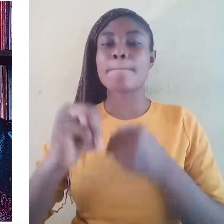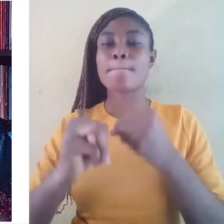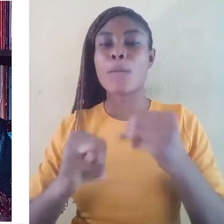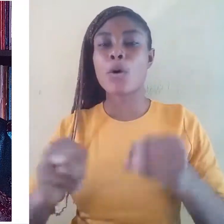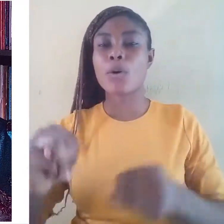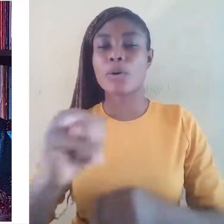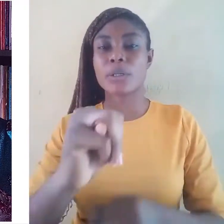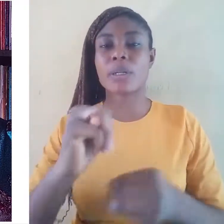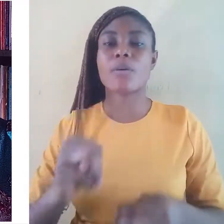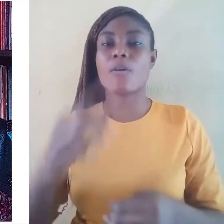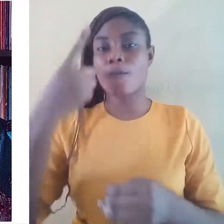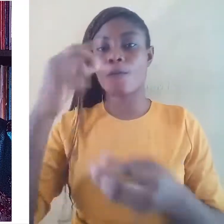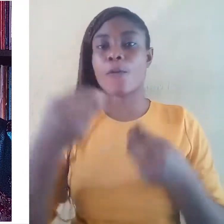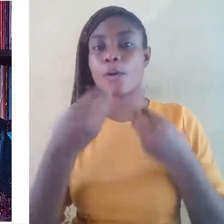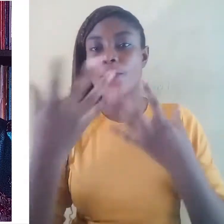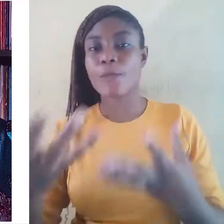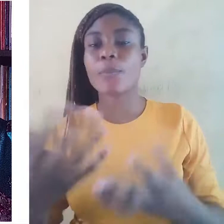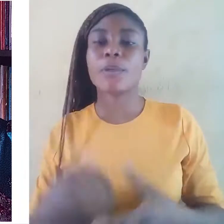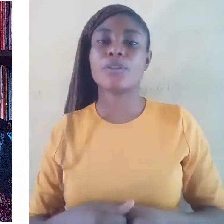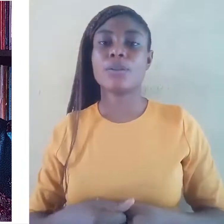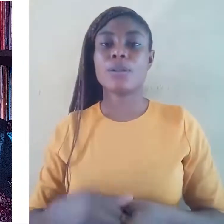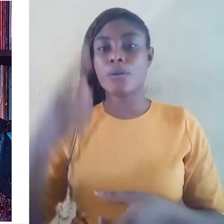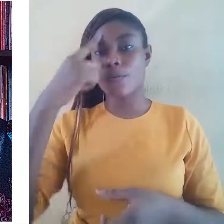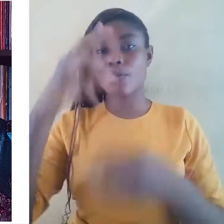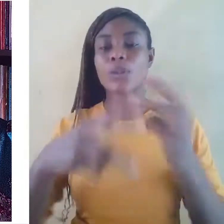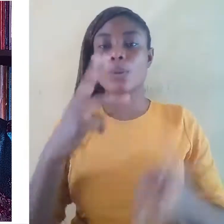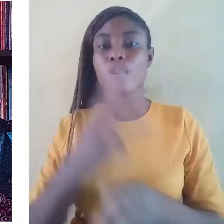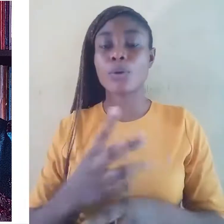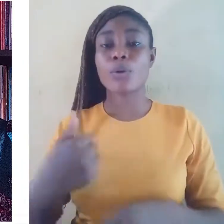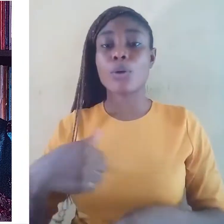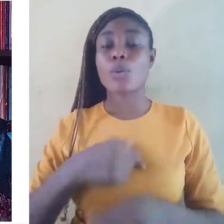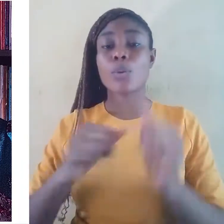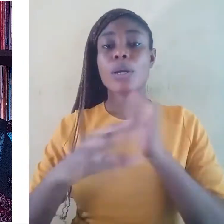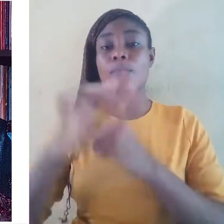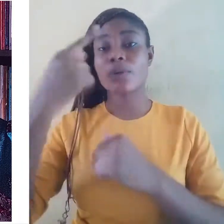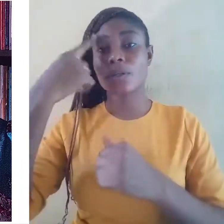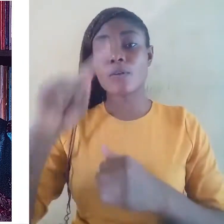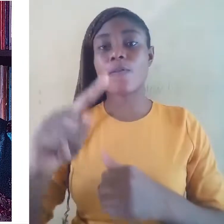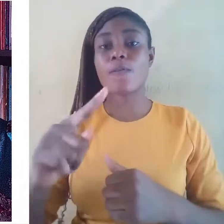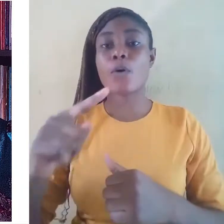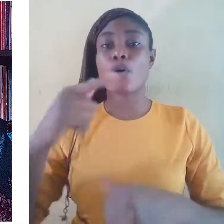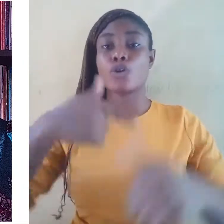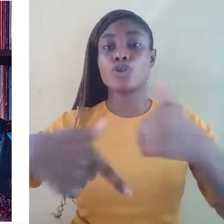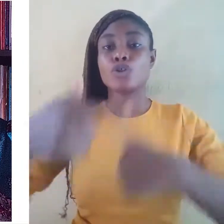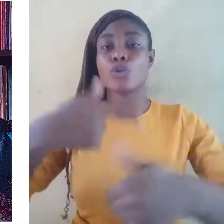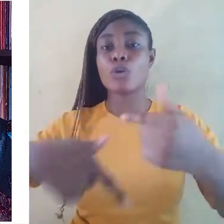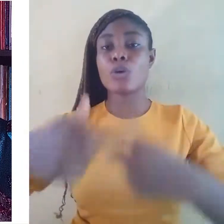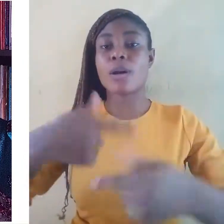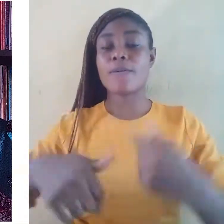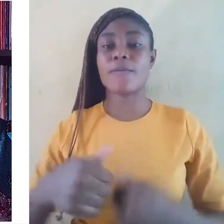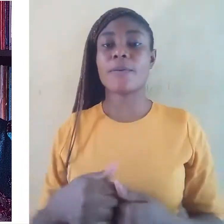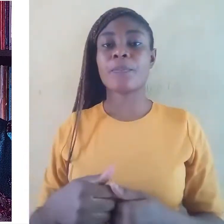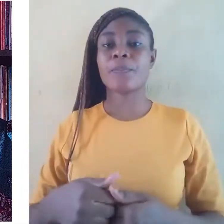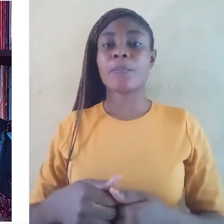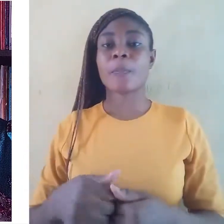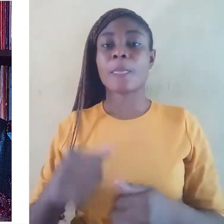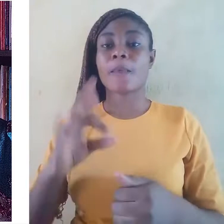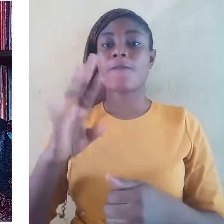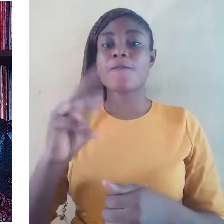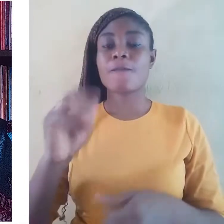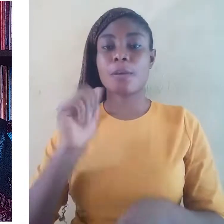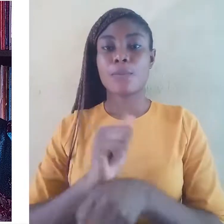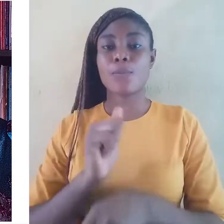We advocate for the use of Geographic Information System (GIS) framework to capture, store,